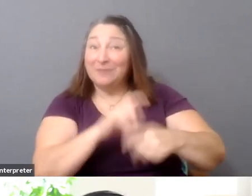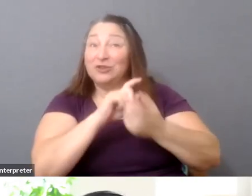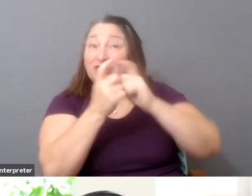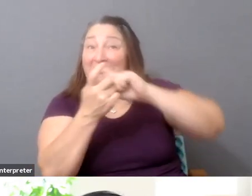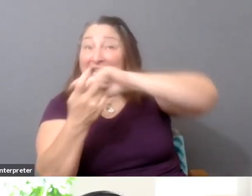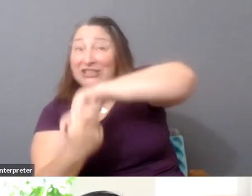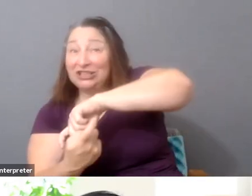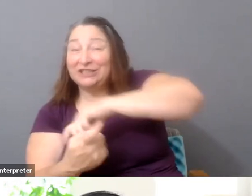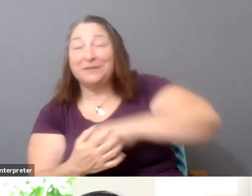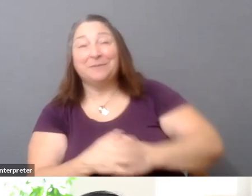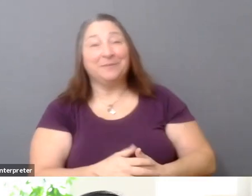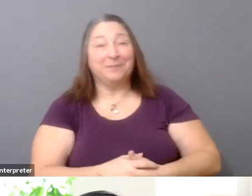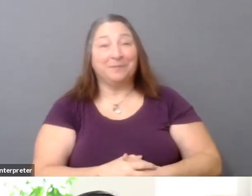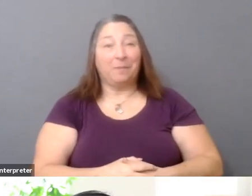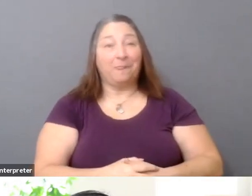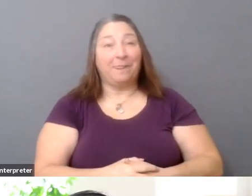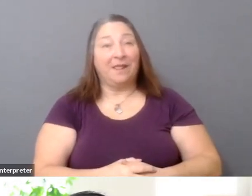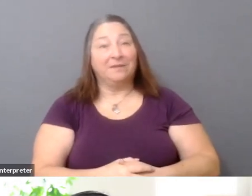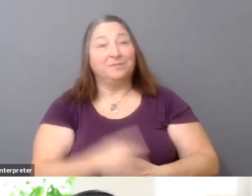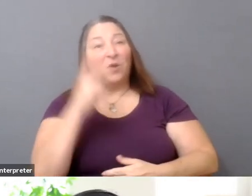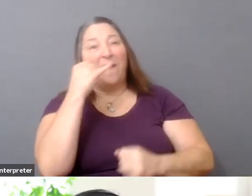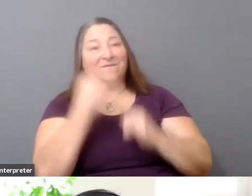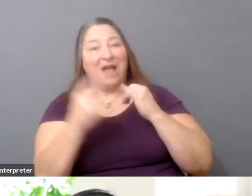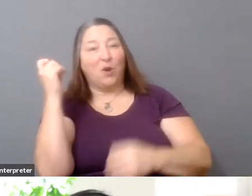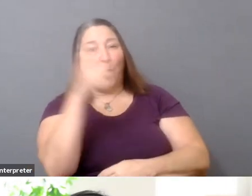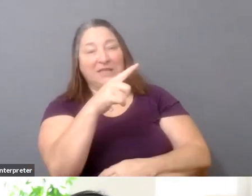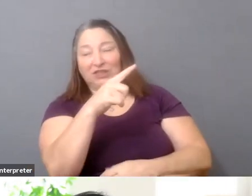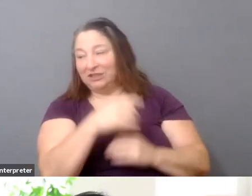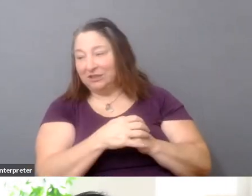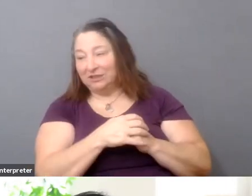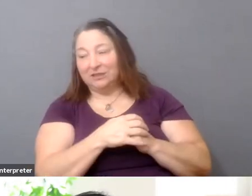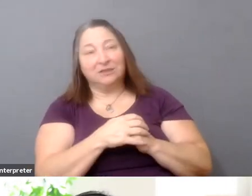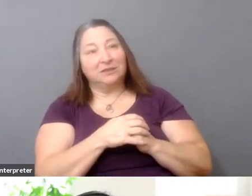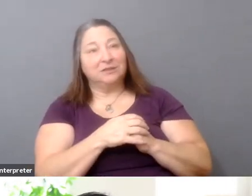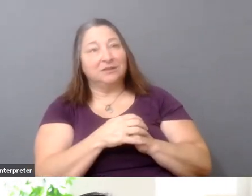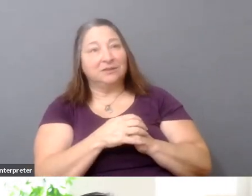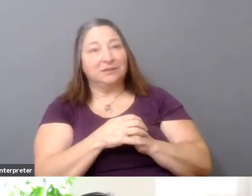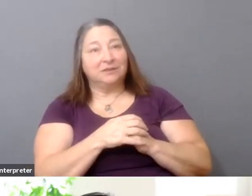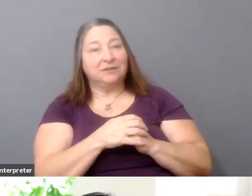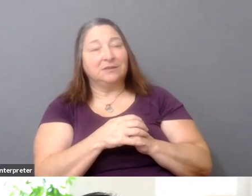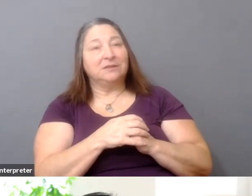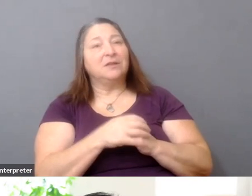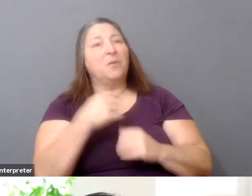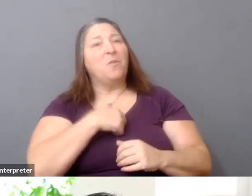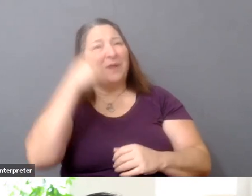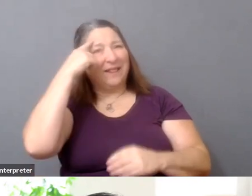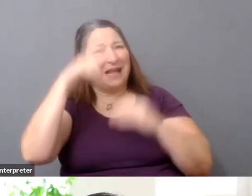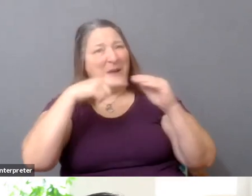So I'm just going to ask-- just post one final question that "when we think of distribution, we usually think of mass,